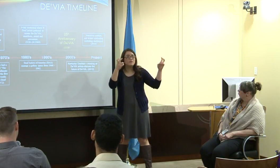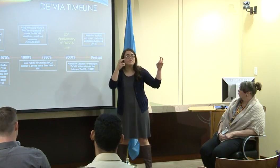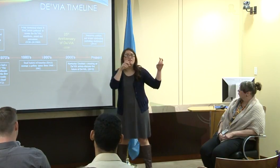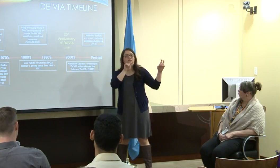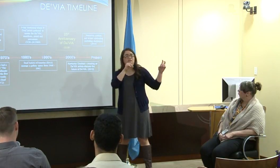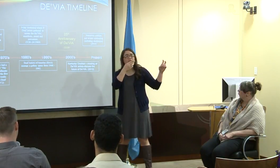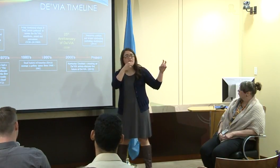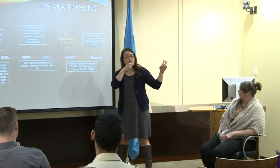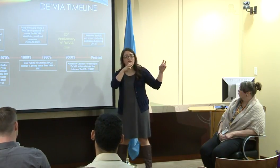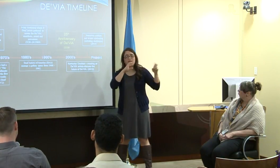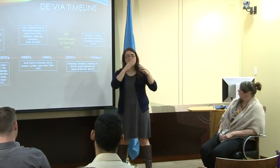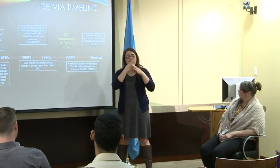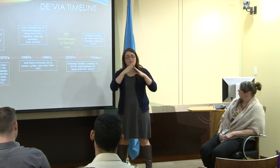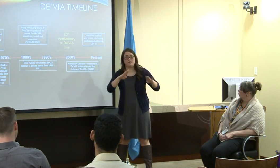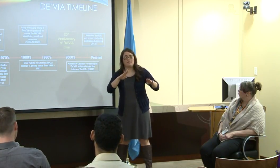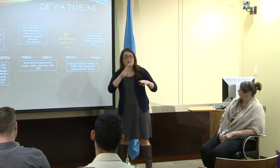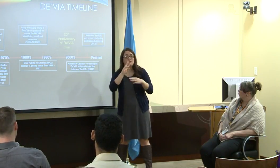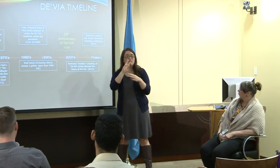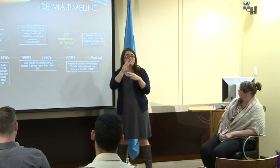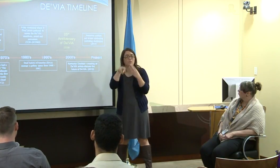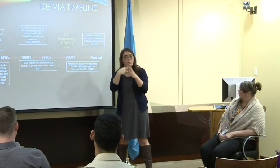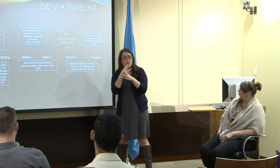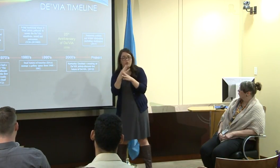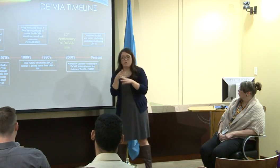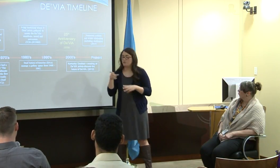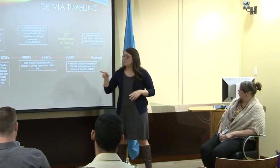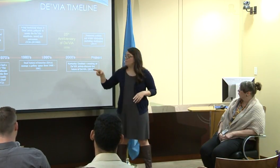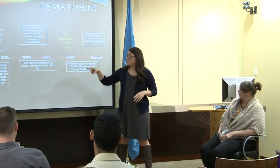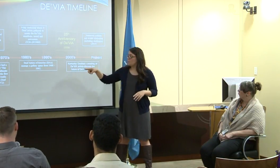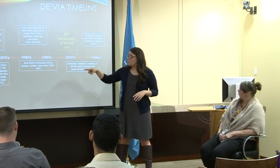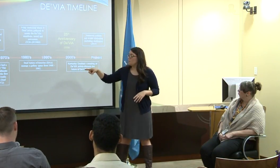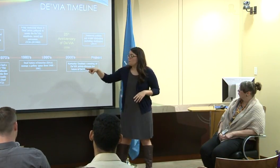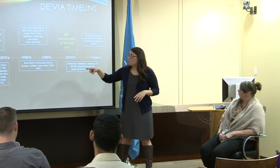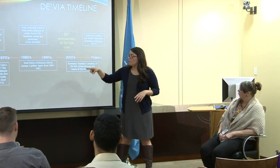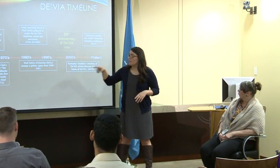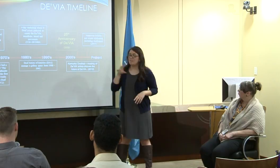that she had curated. And it was called The Silent World.